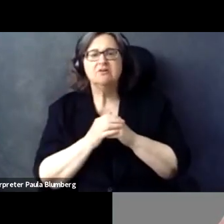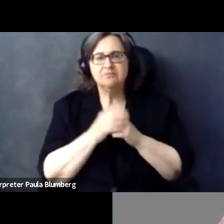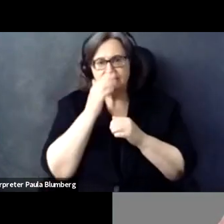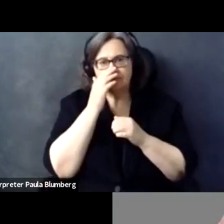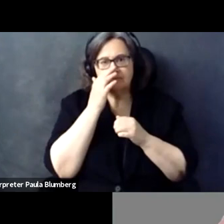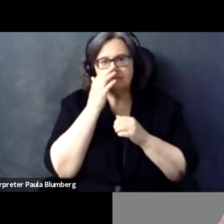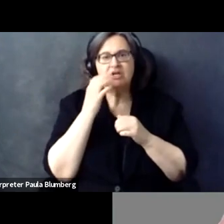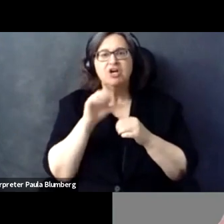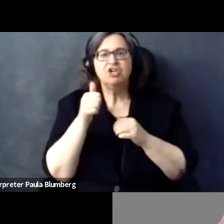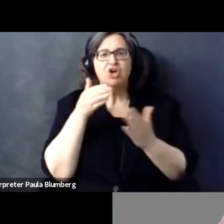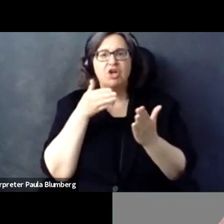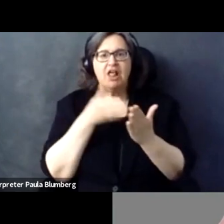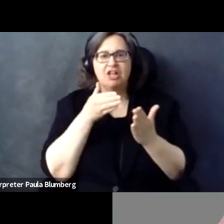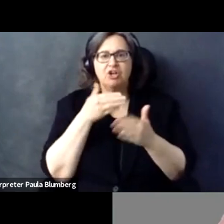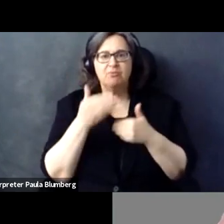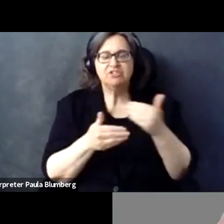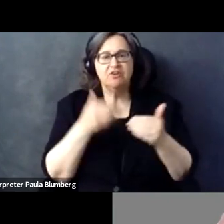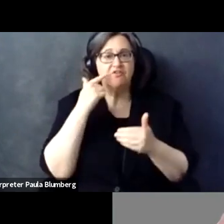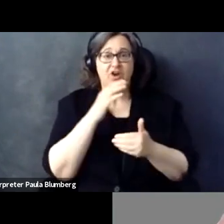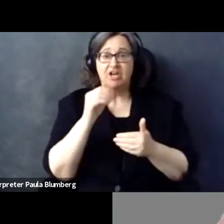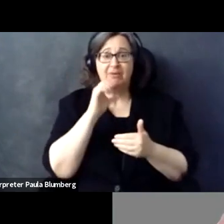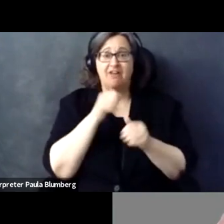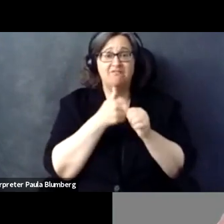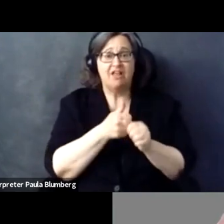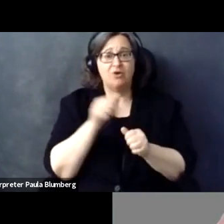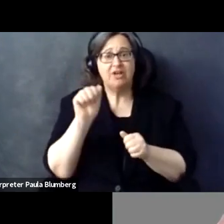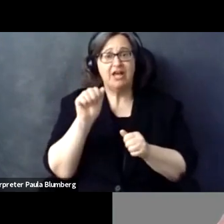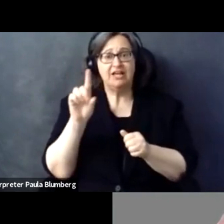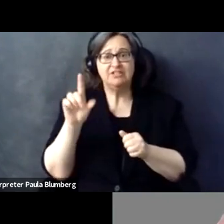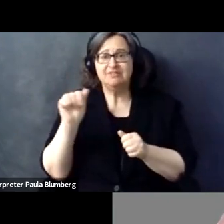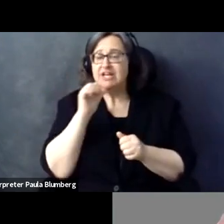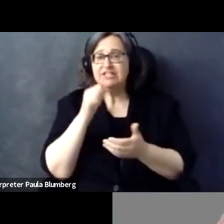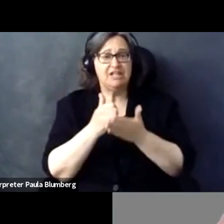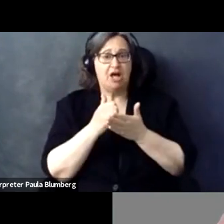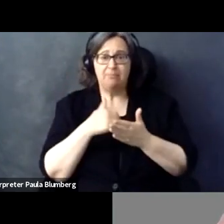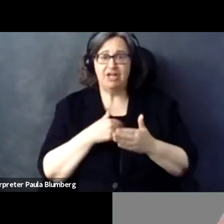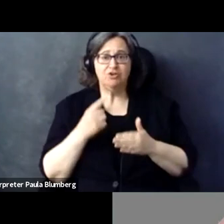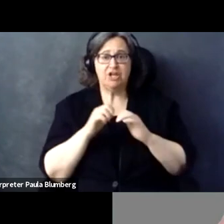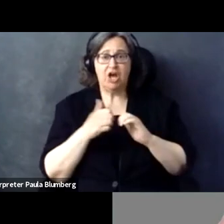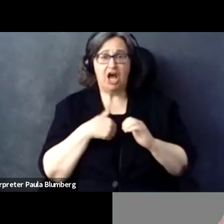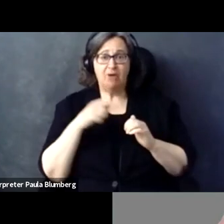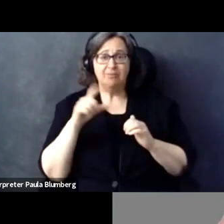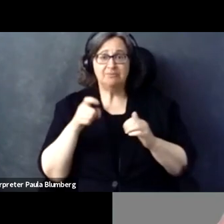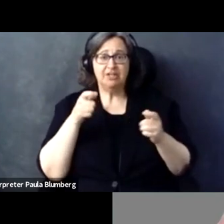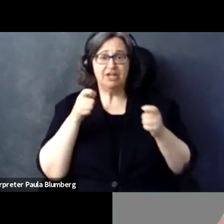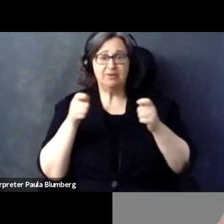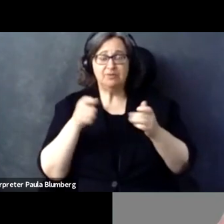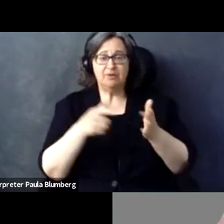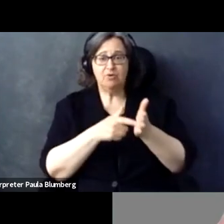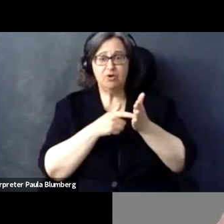seem quite far away. The latest news on yet another litigation process where a company is being sued for not complying to the